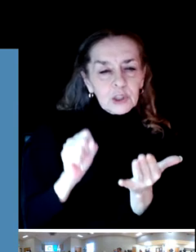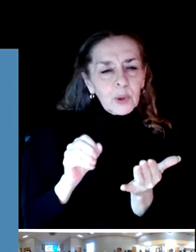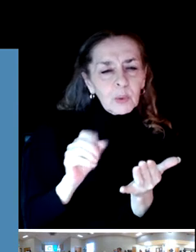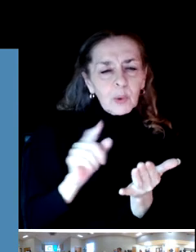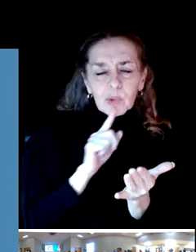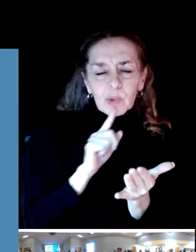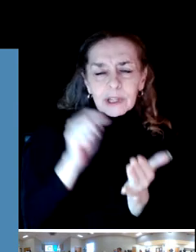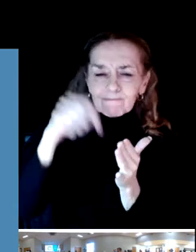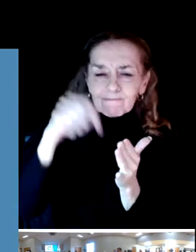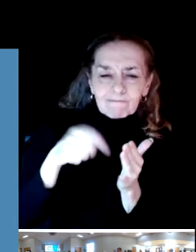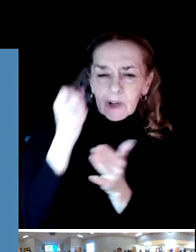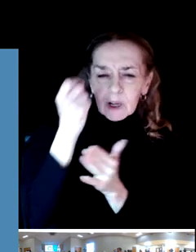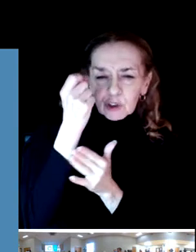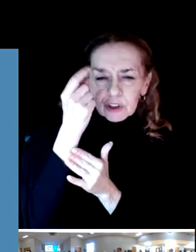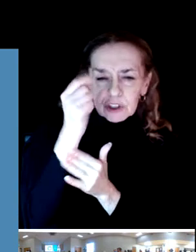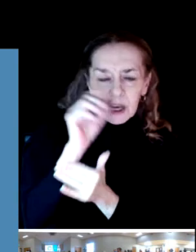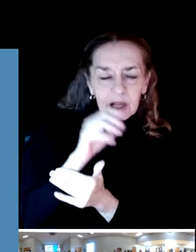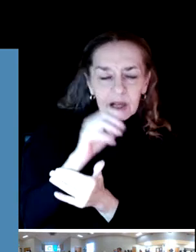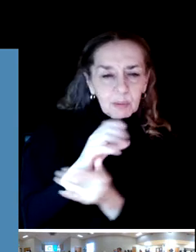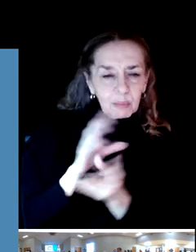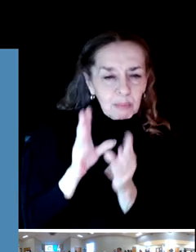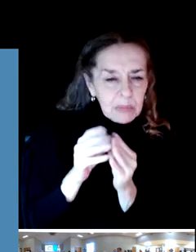their needs, desires and priorities and patients.